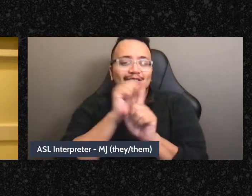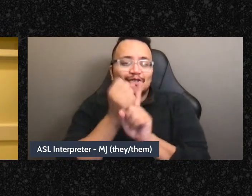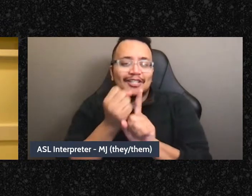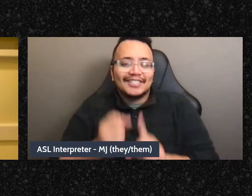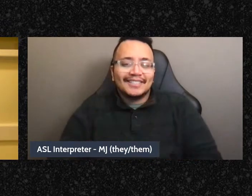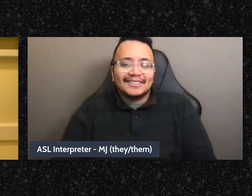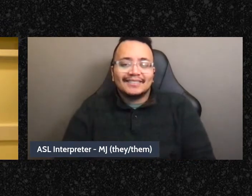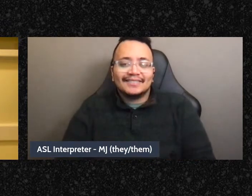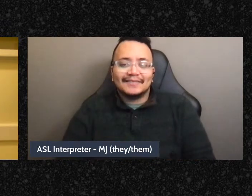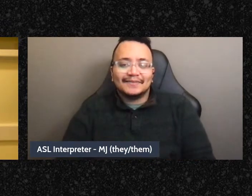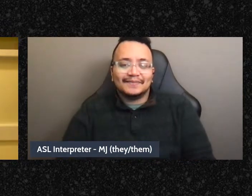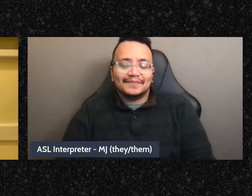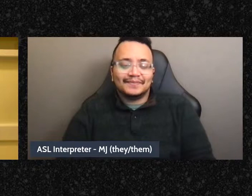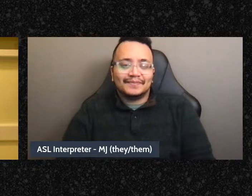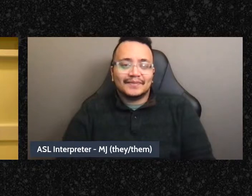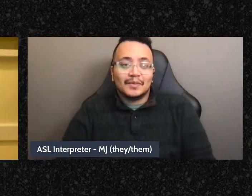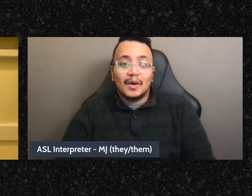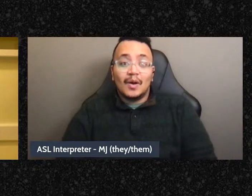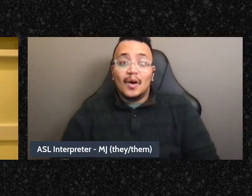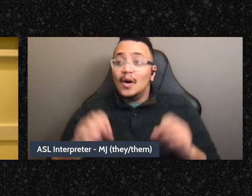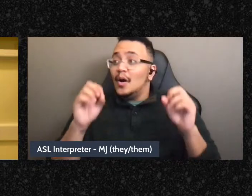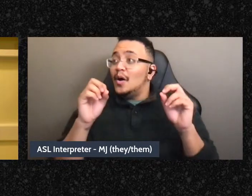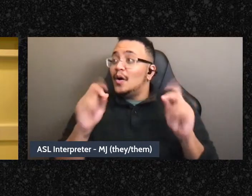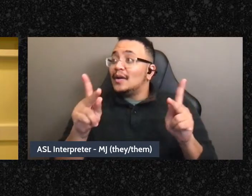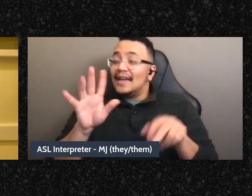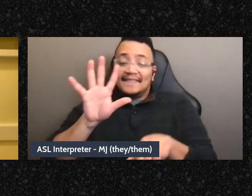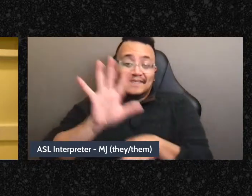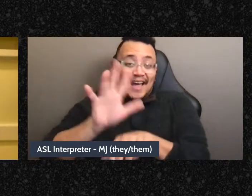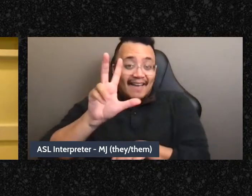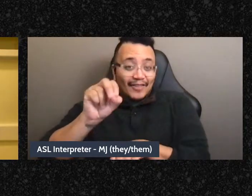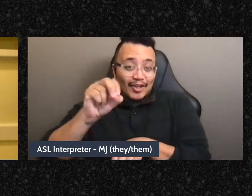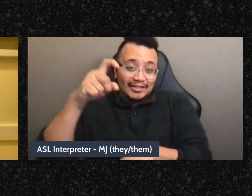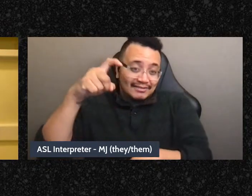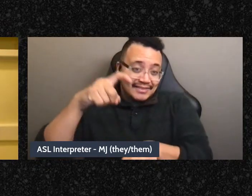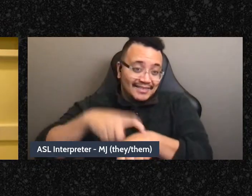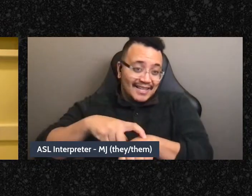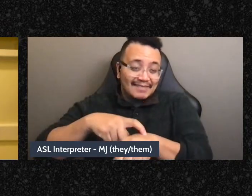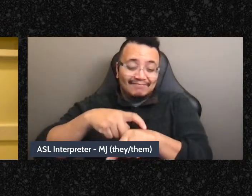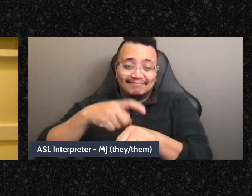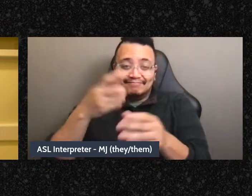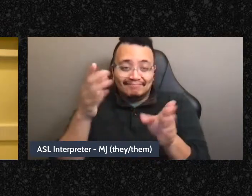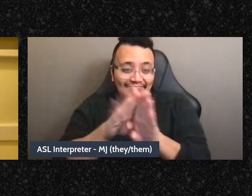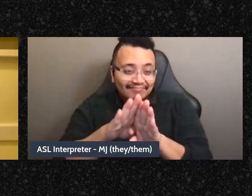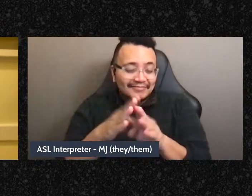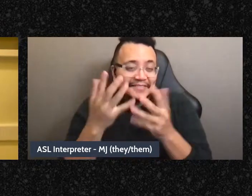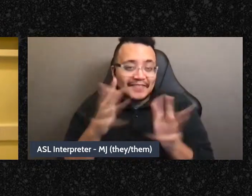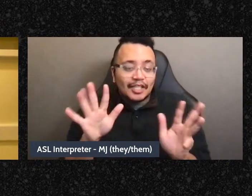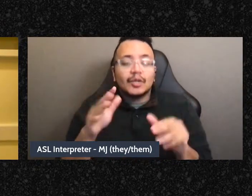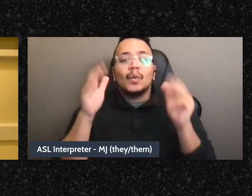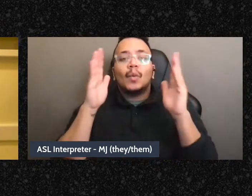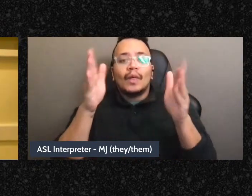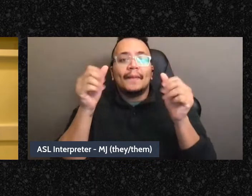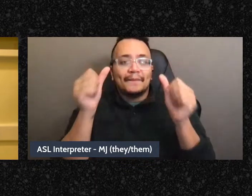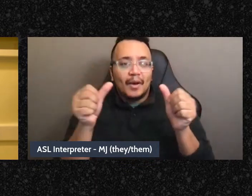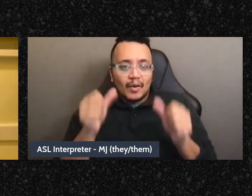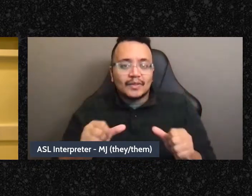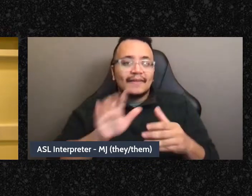5:30, it's the end of the workshop, we will post this video and these slides and, um, and